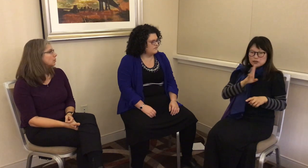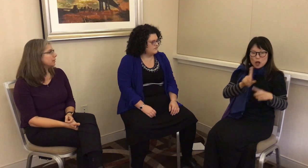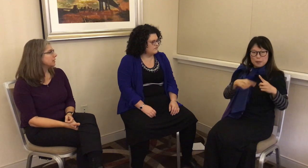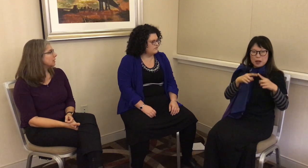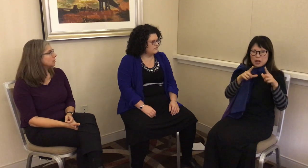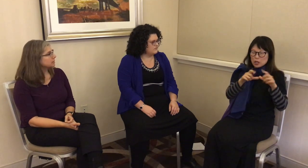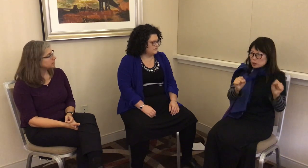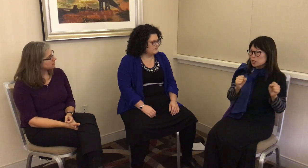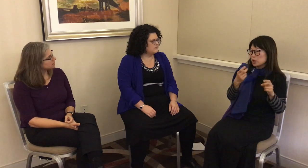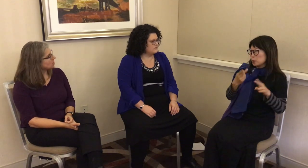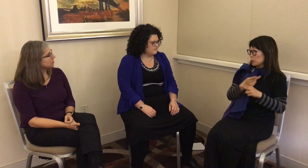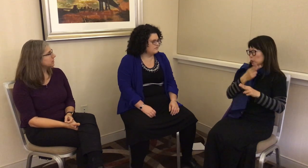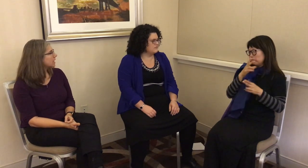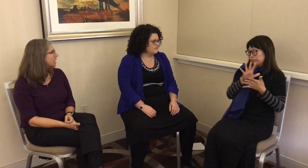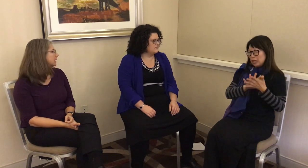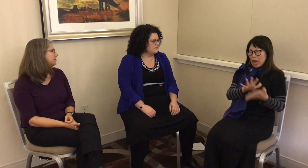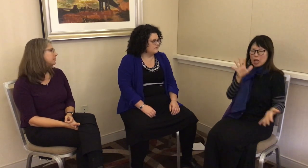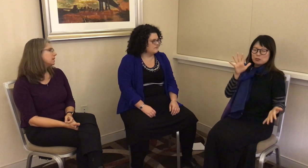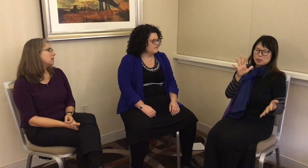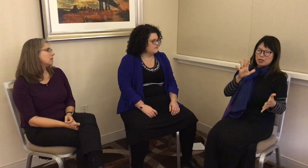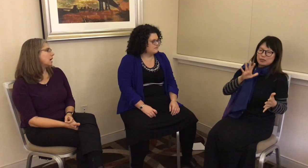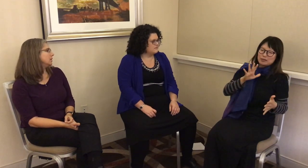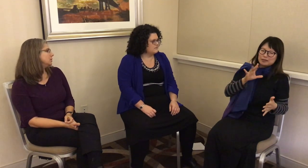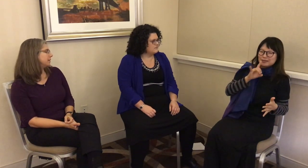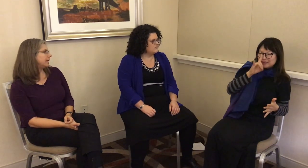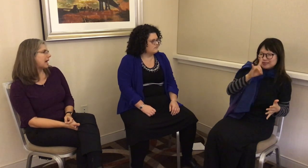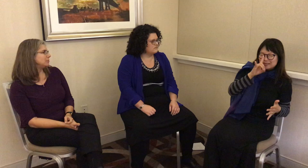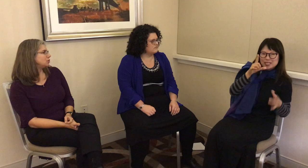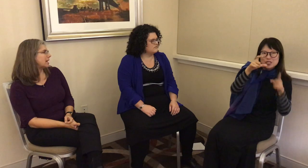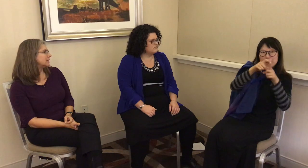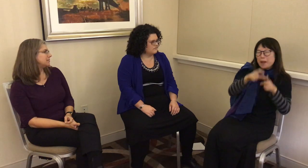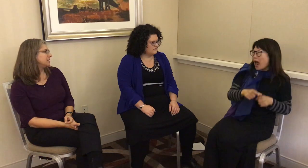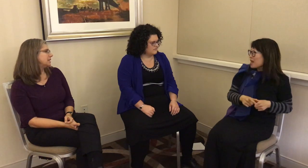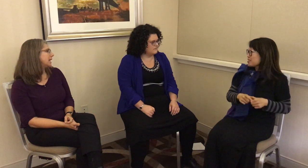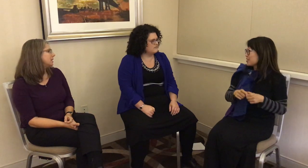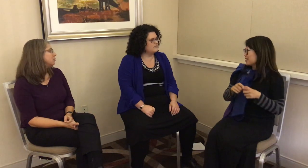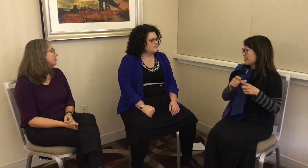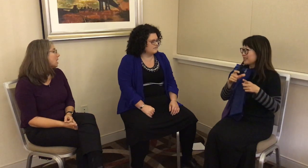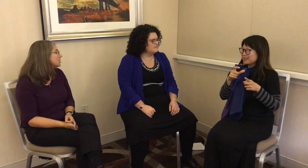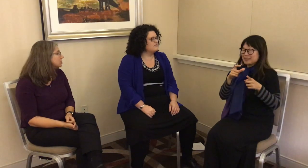work within linguistics all the time. I use very abstract, sophisticated terminologies